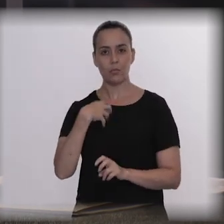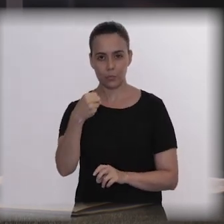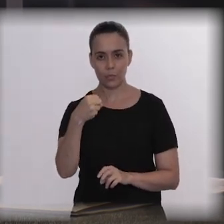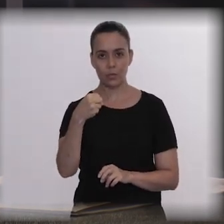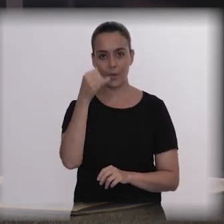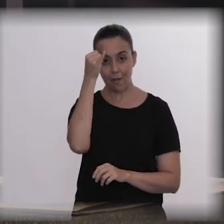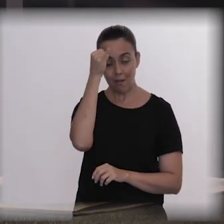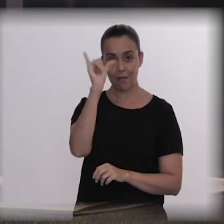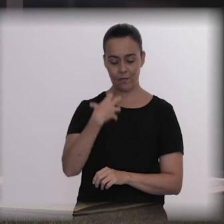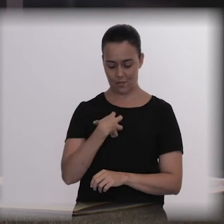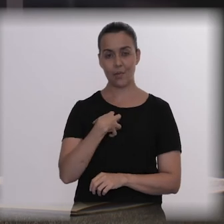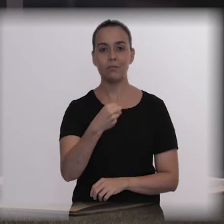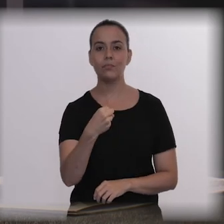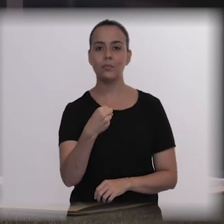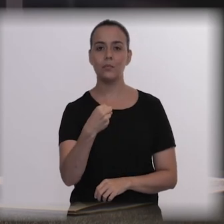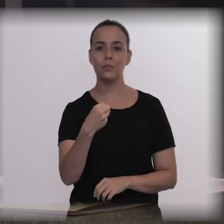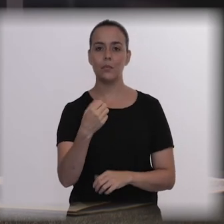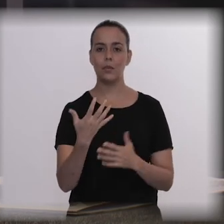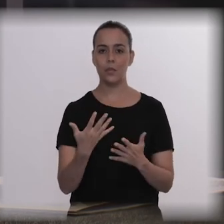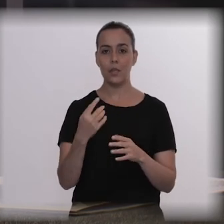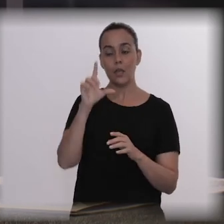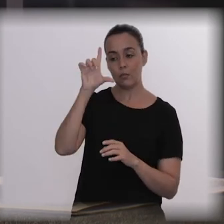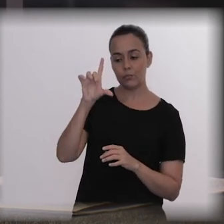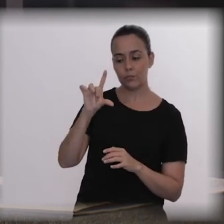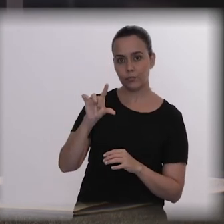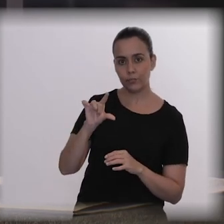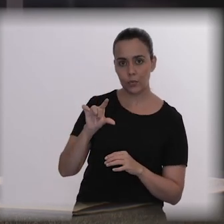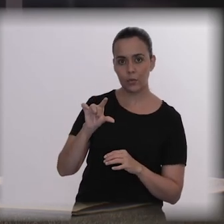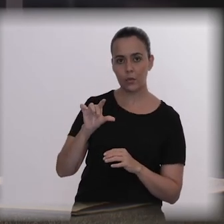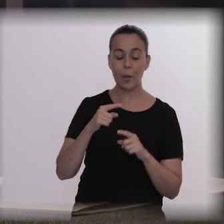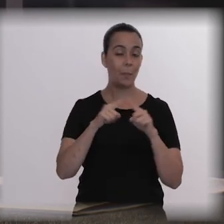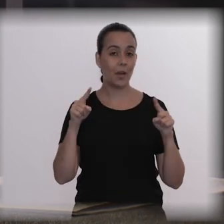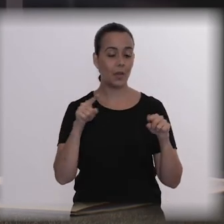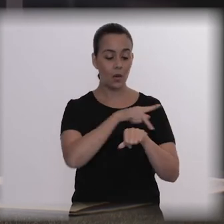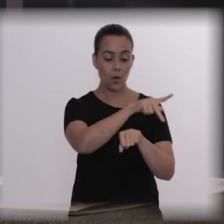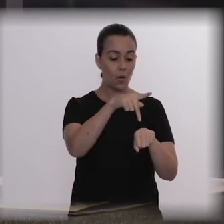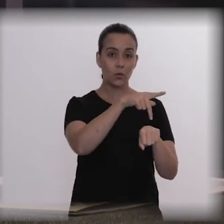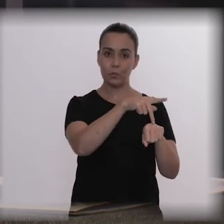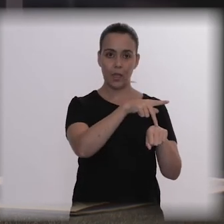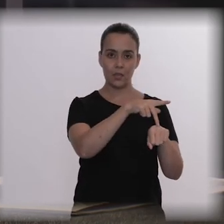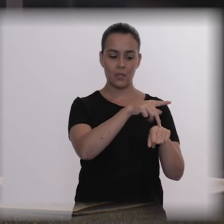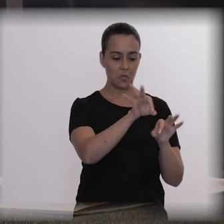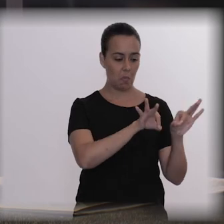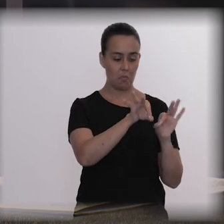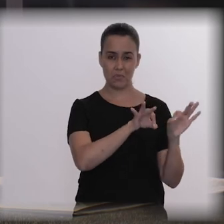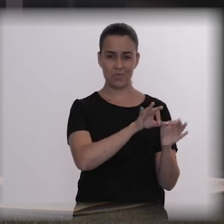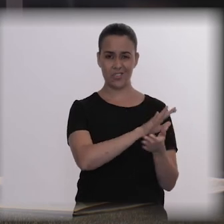in the suicide rates. And countries that have not adopted a policy of suicide prevention,